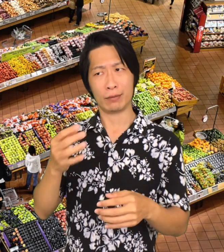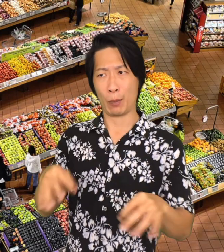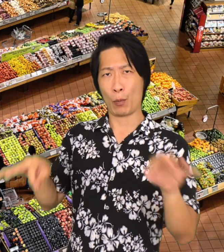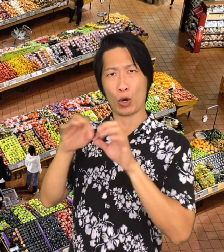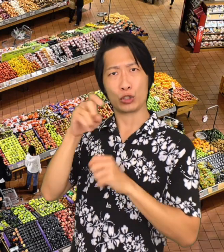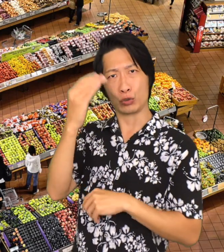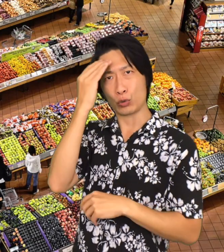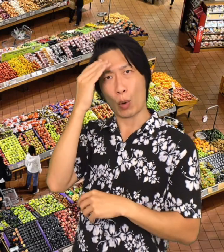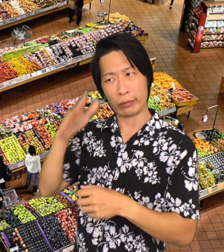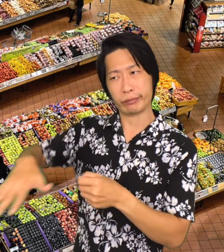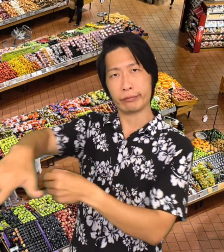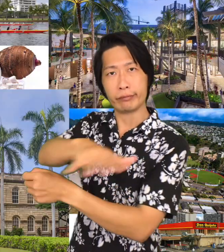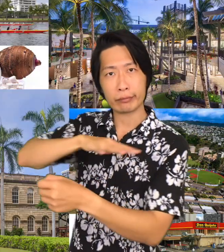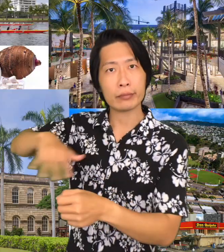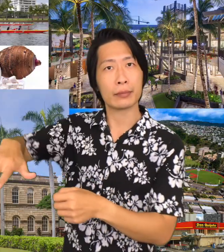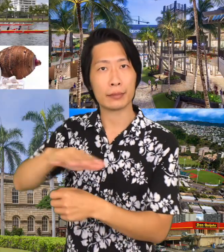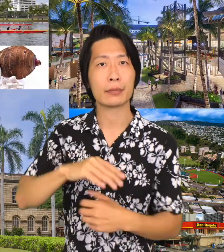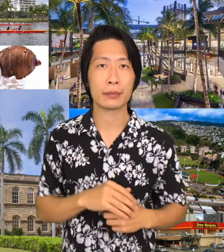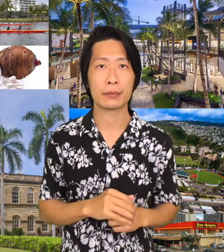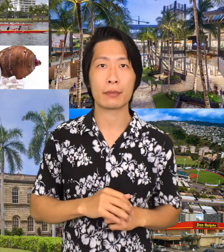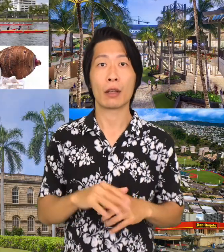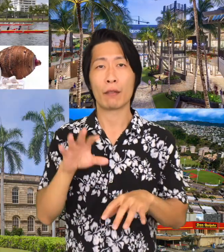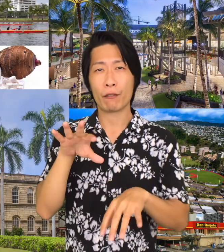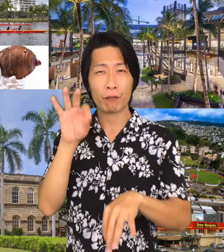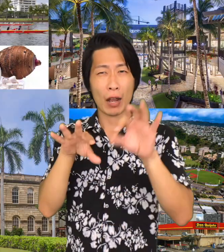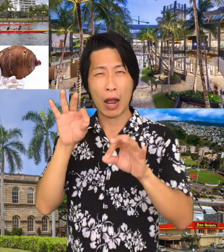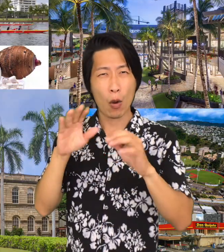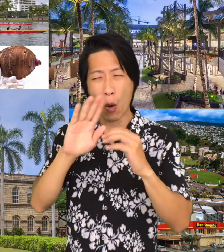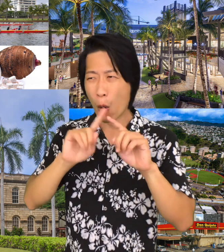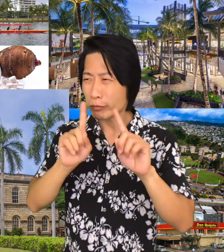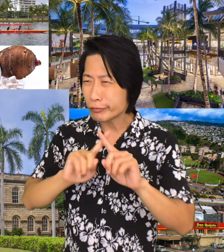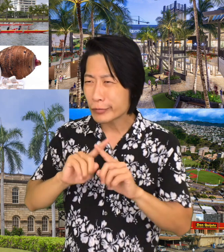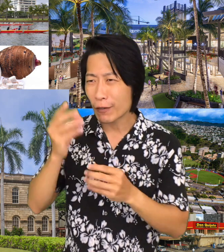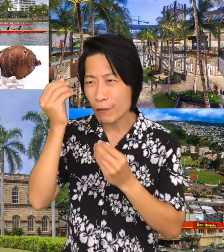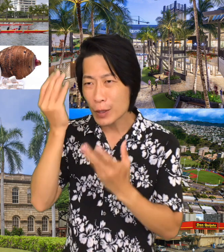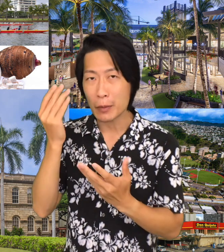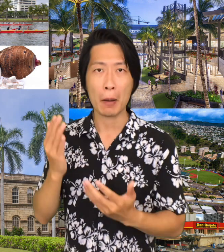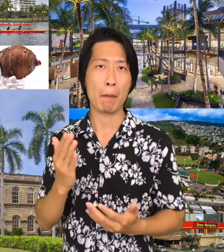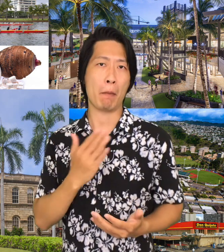interesting local places, and things to be aware of in the neighborhood.